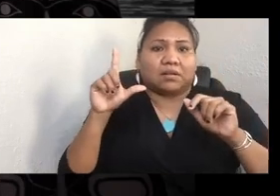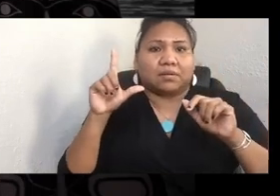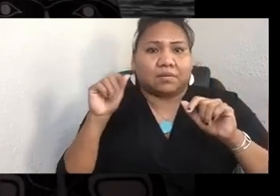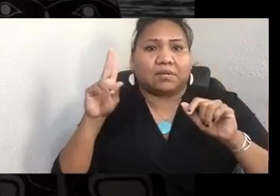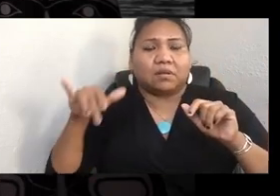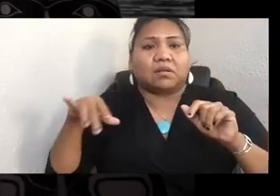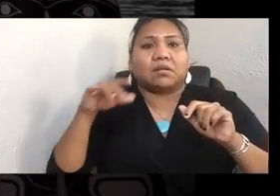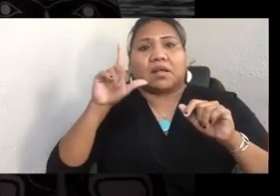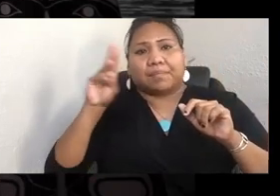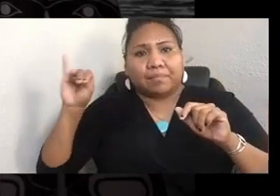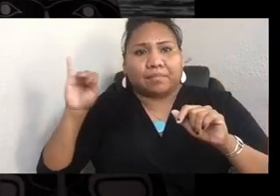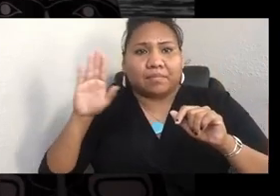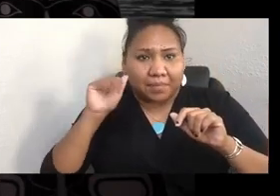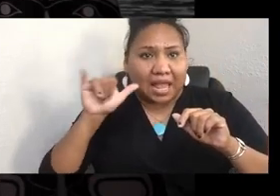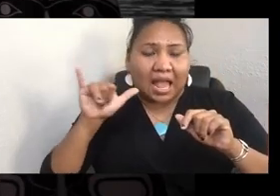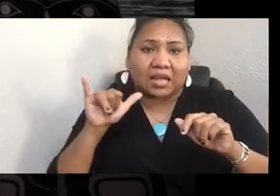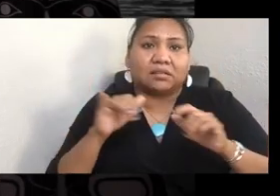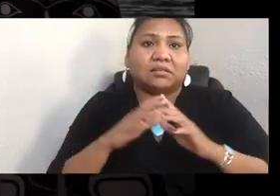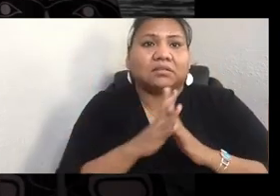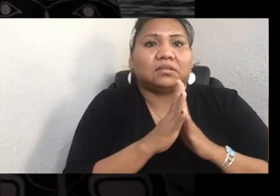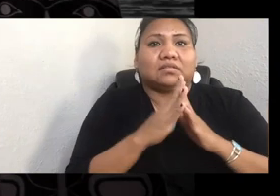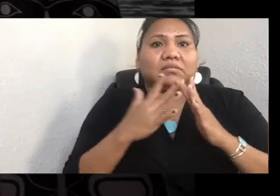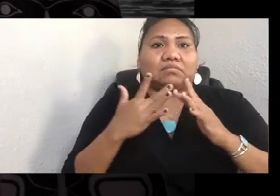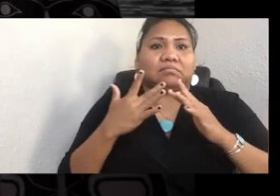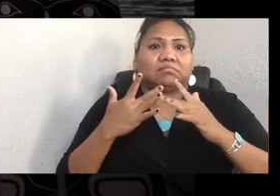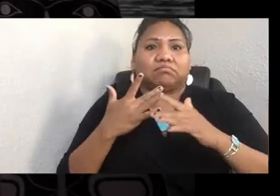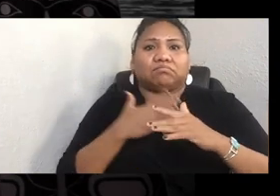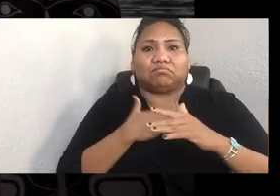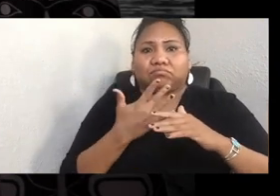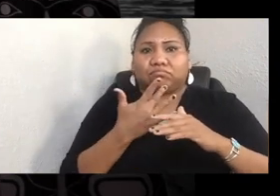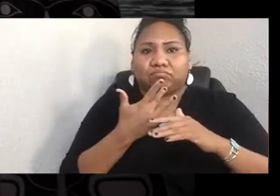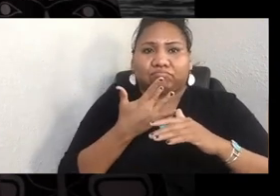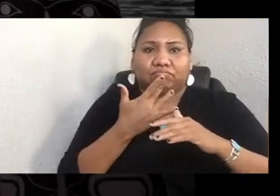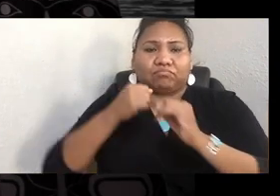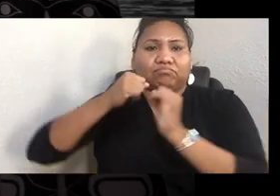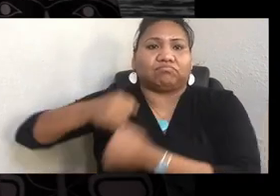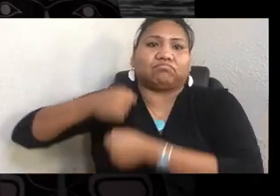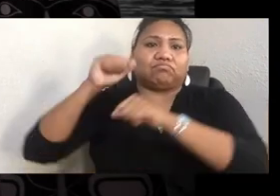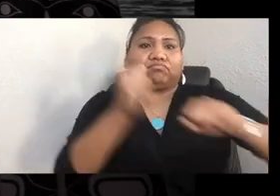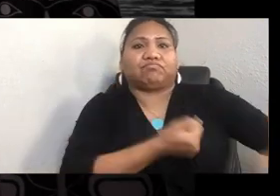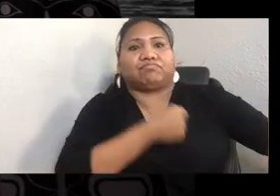the opportunity to paddle on canoes with these women and to paddle on canoes all throughout North America.